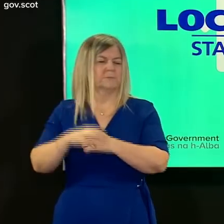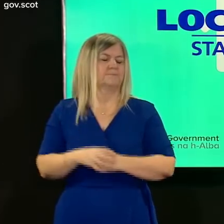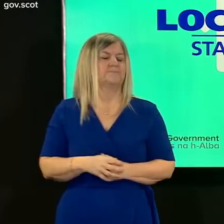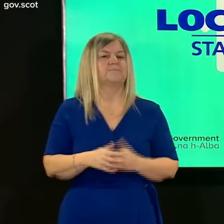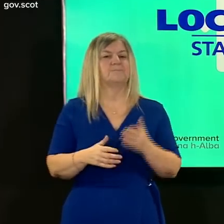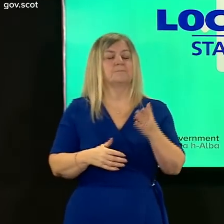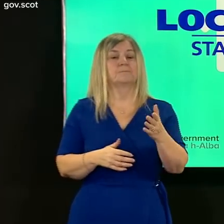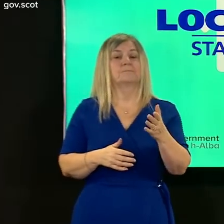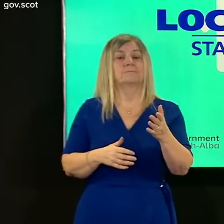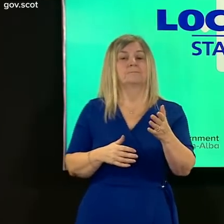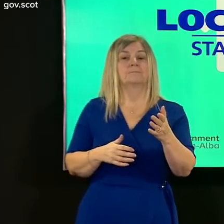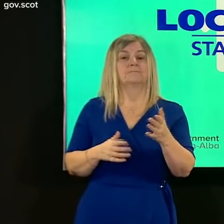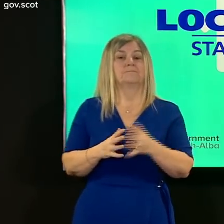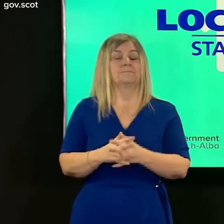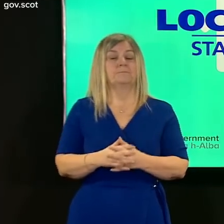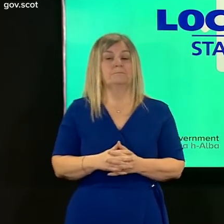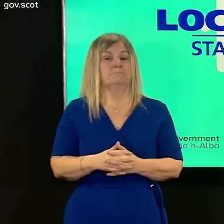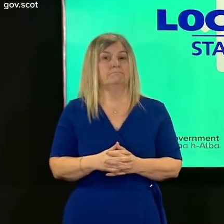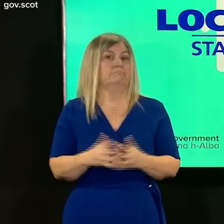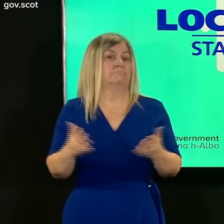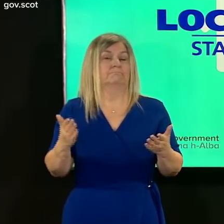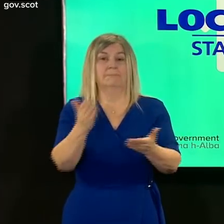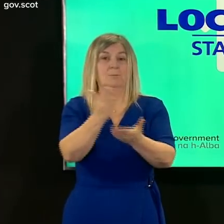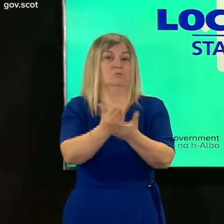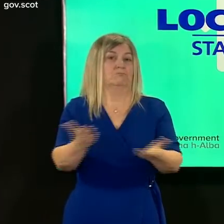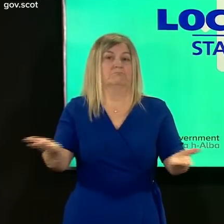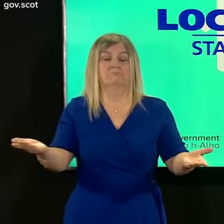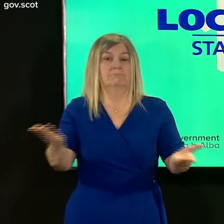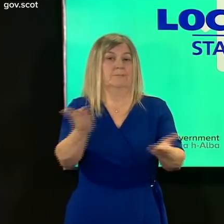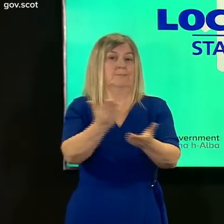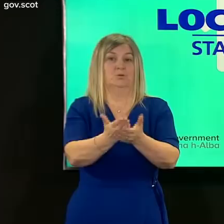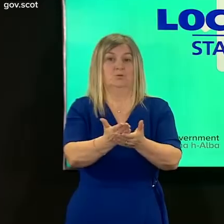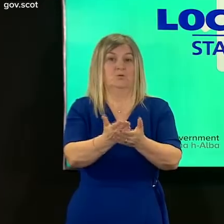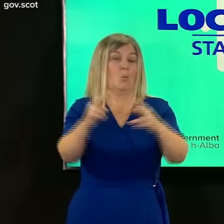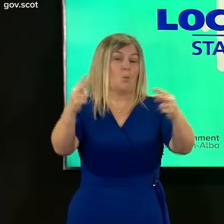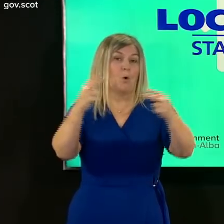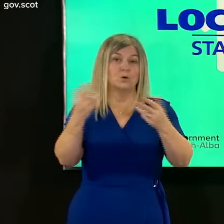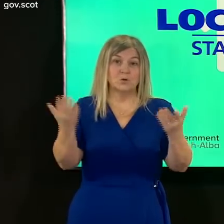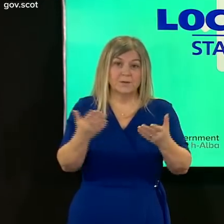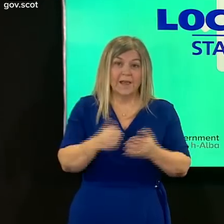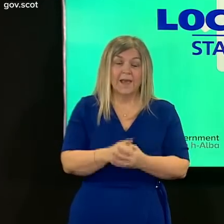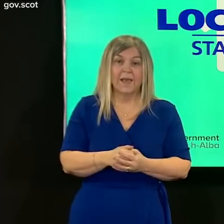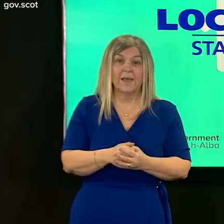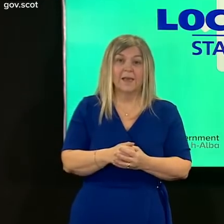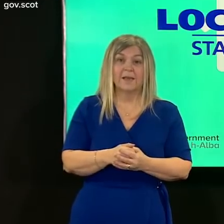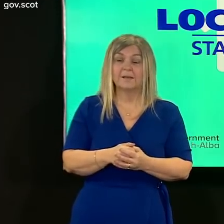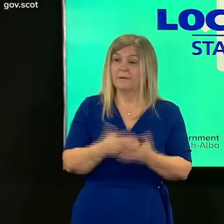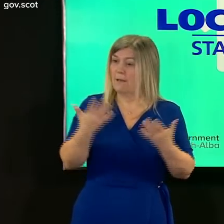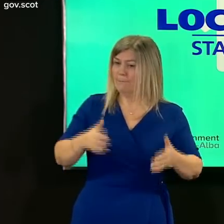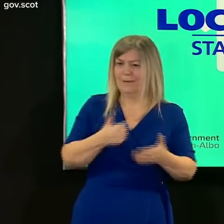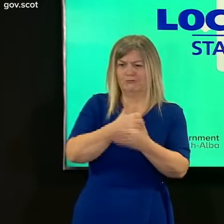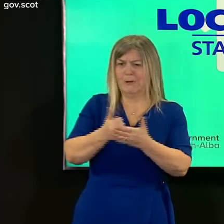i'm sure uh those watching today will have seen me do these briefings before